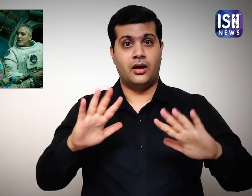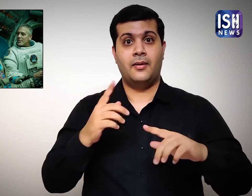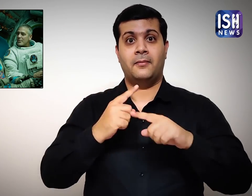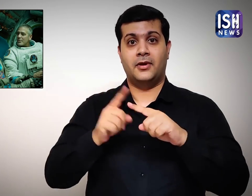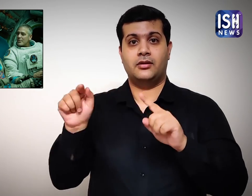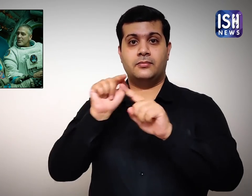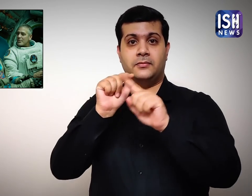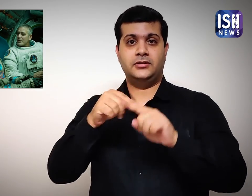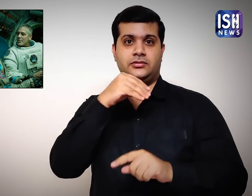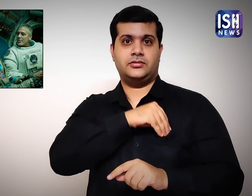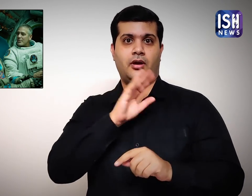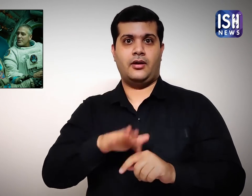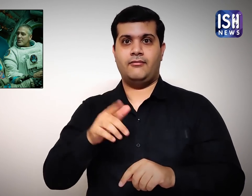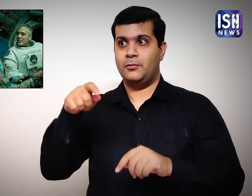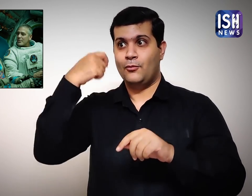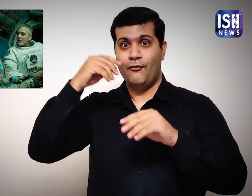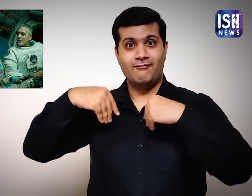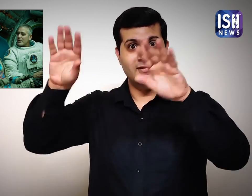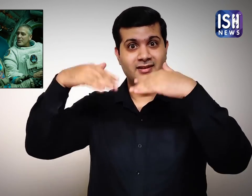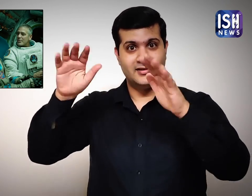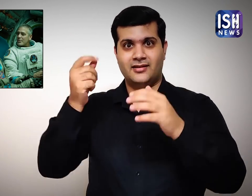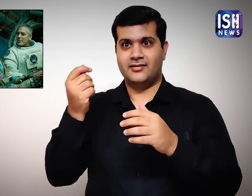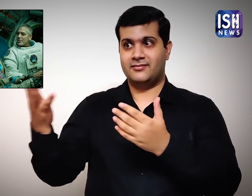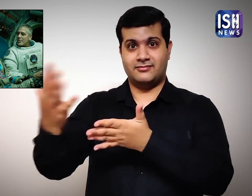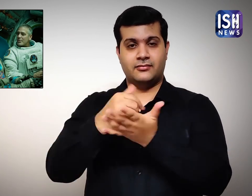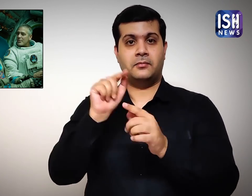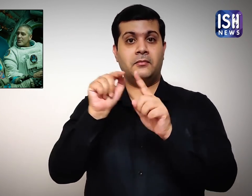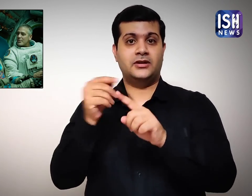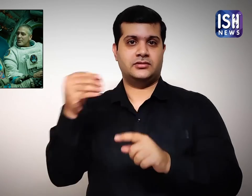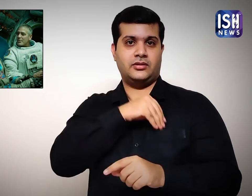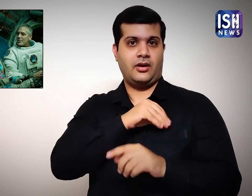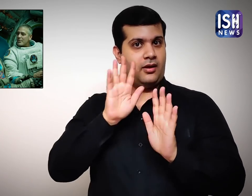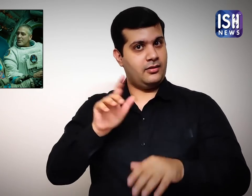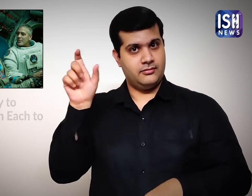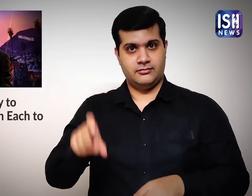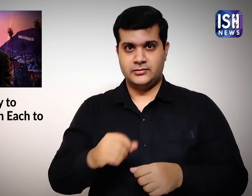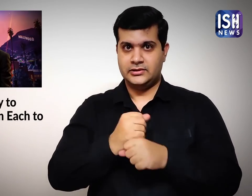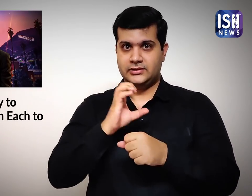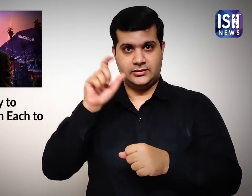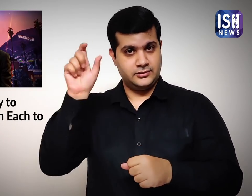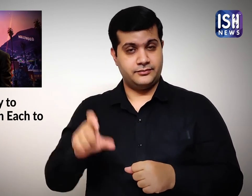he received a percentage of the profits.